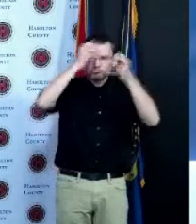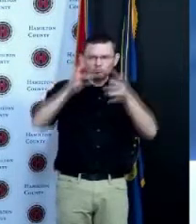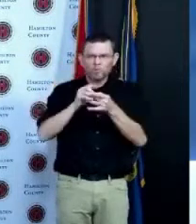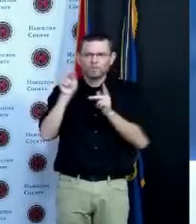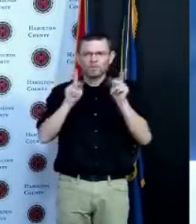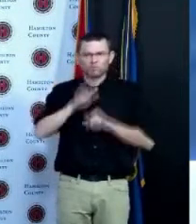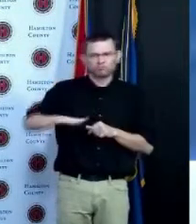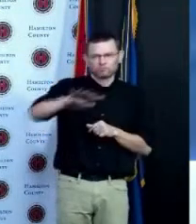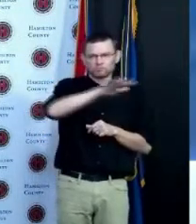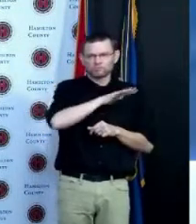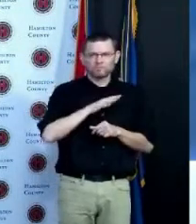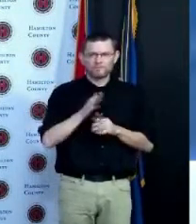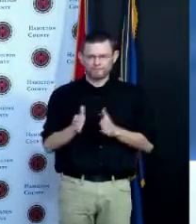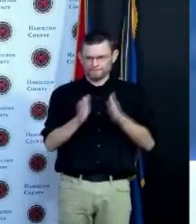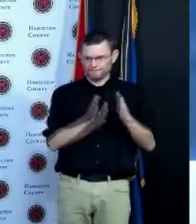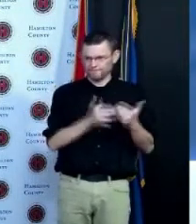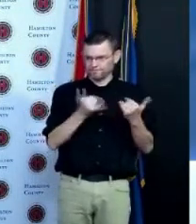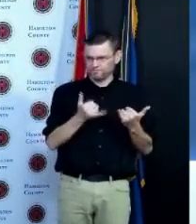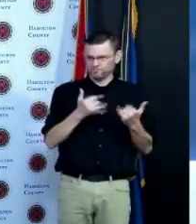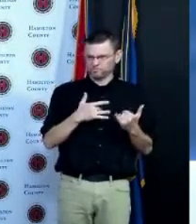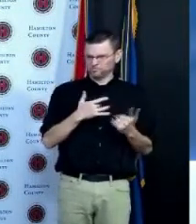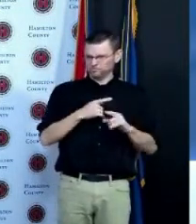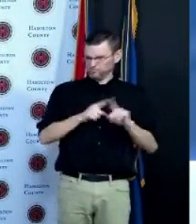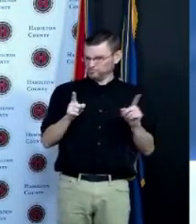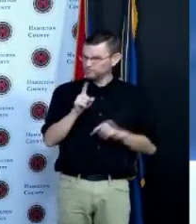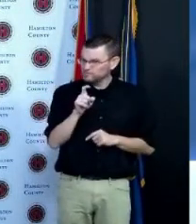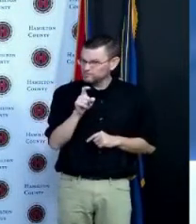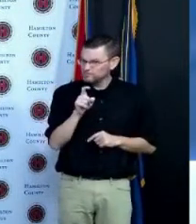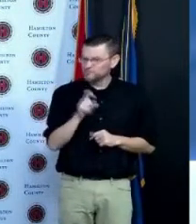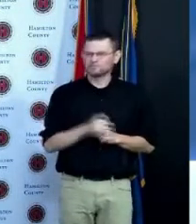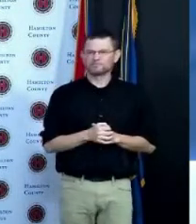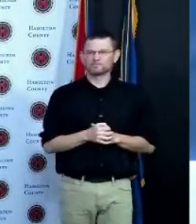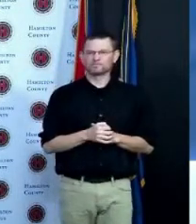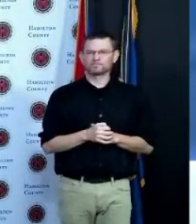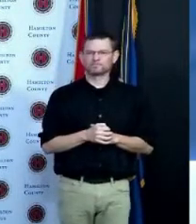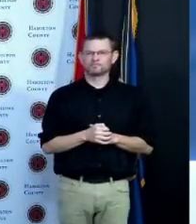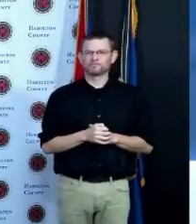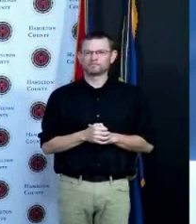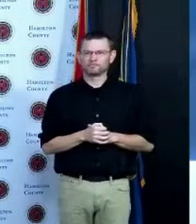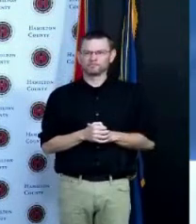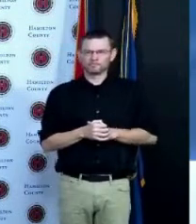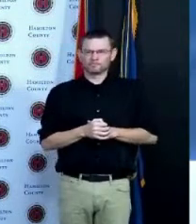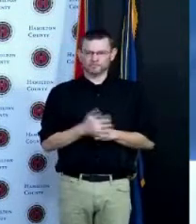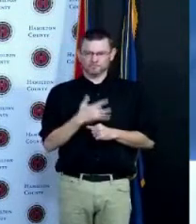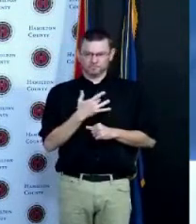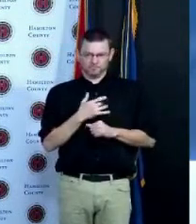want to talk about this from all perspectives but it was cl it's clear that some caused harm